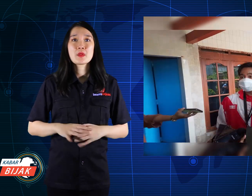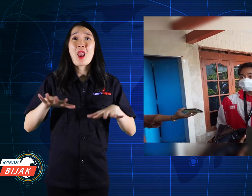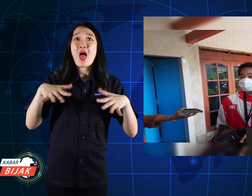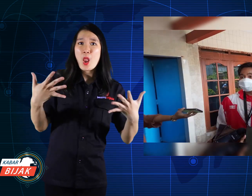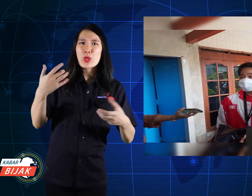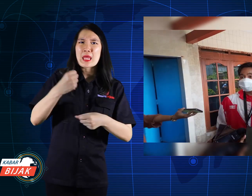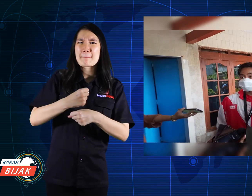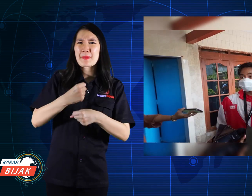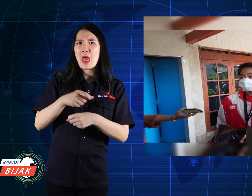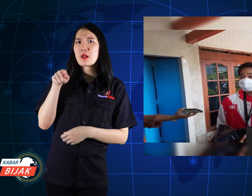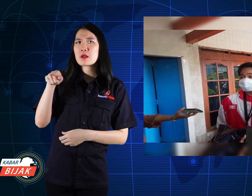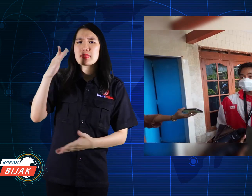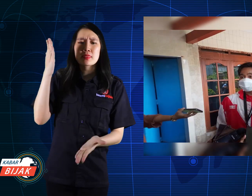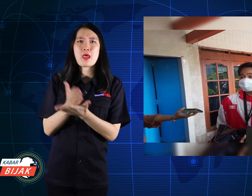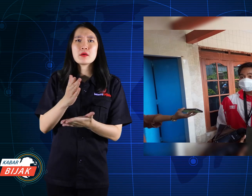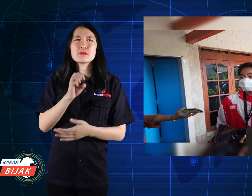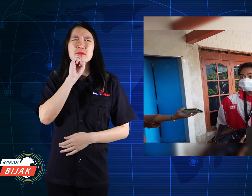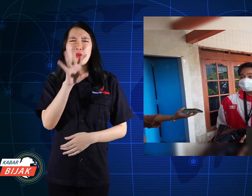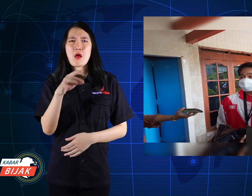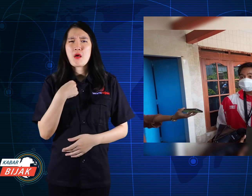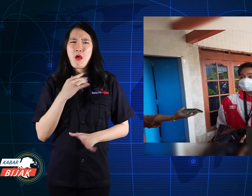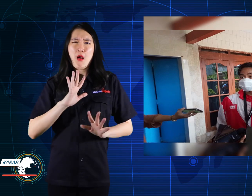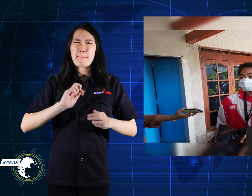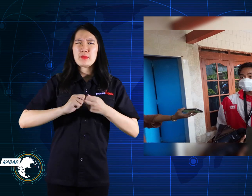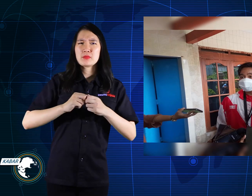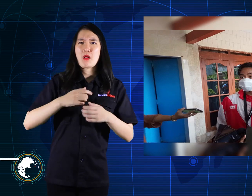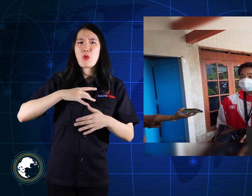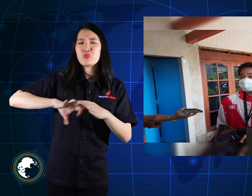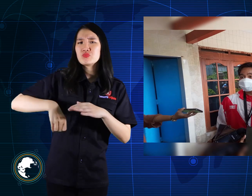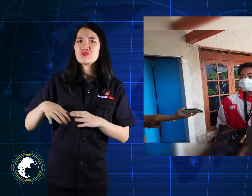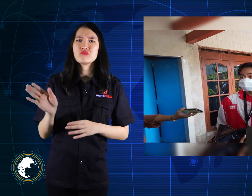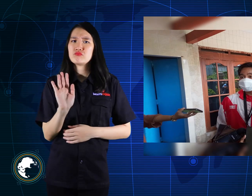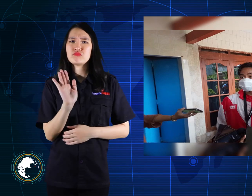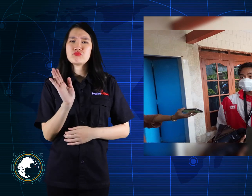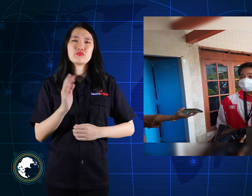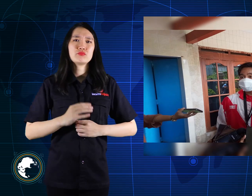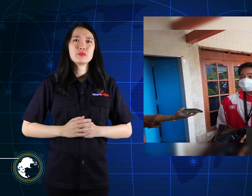Meanwhile, Gibran firmly denied that he was not involved in corruption.